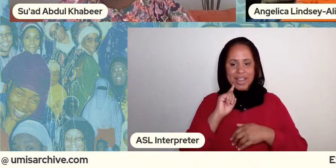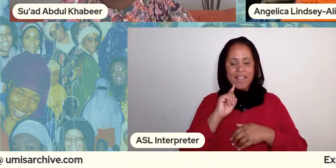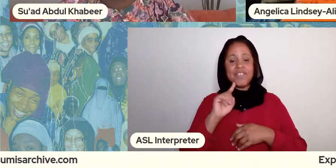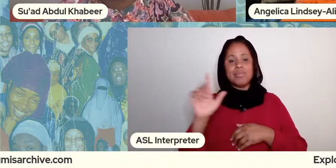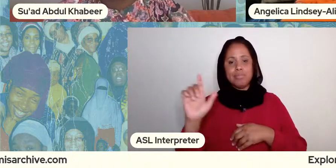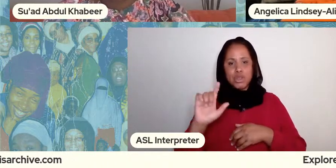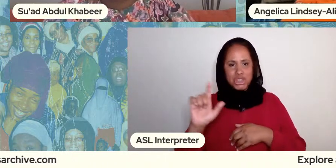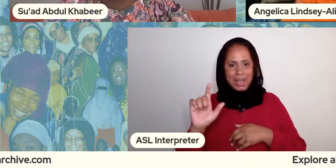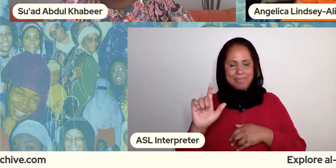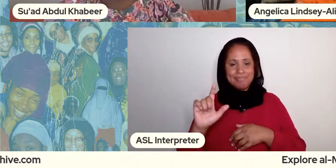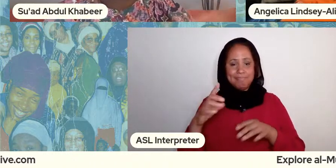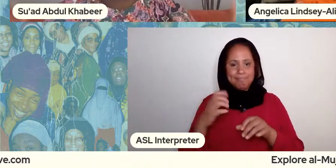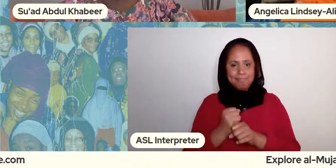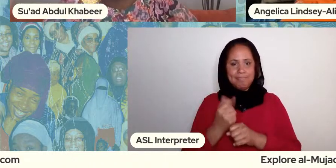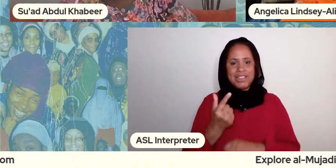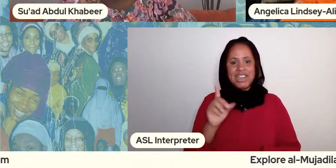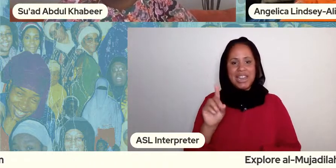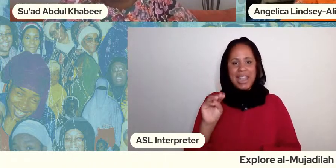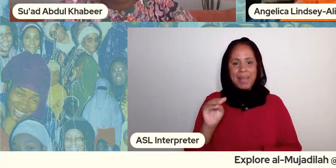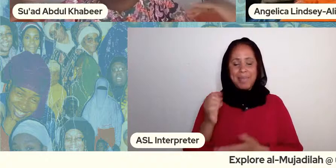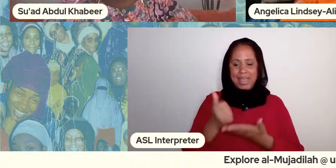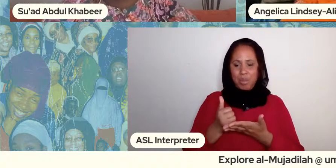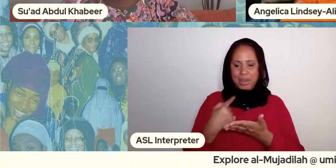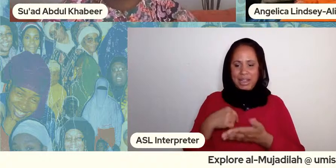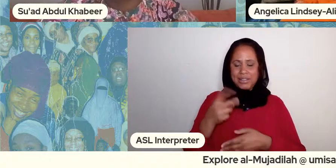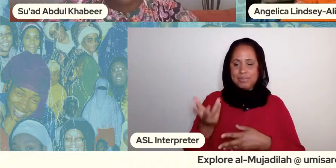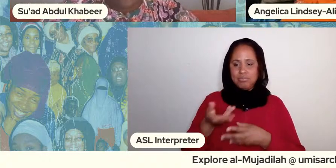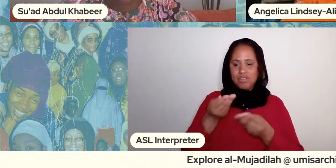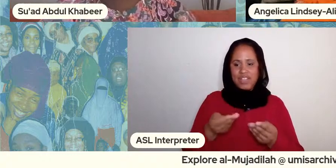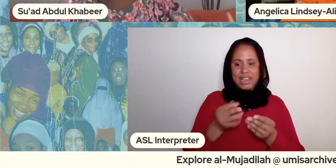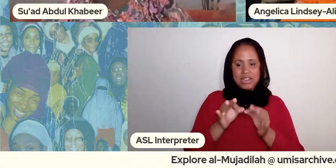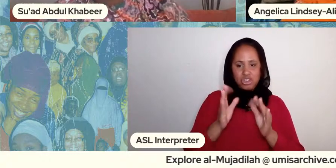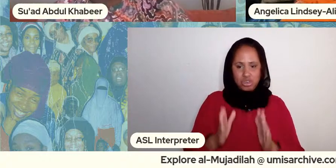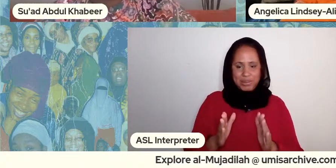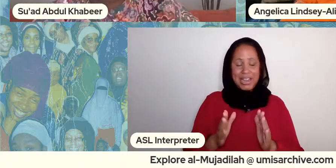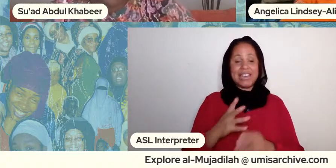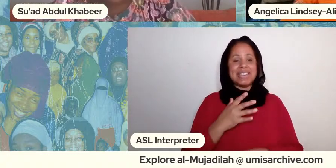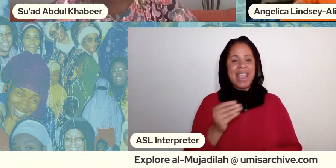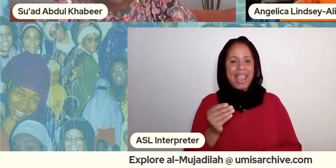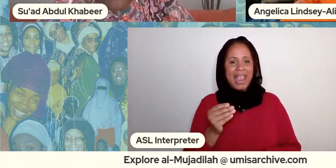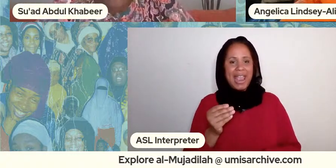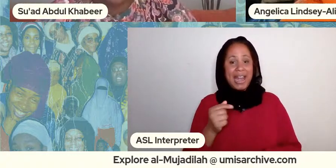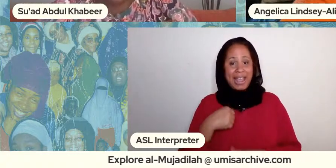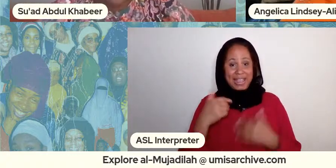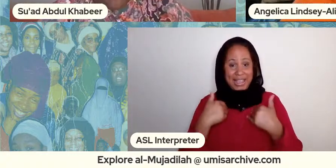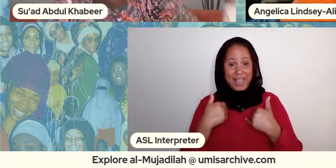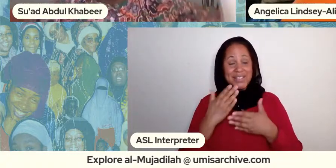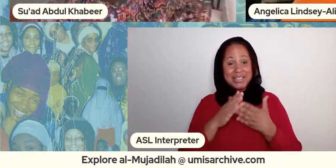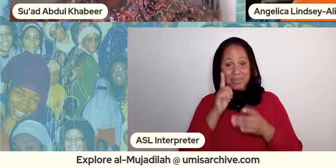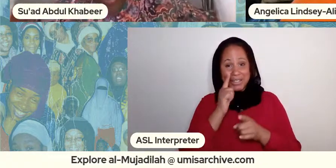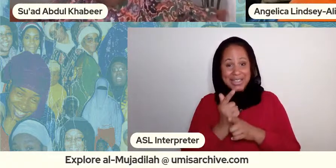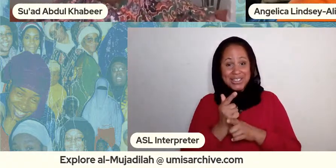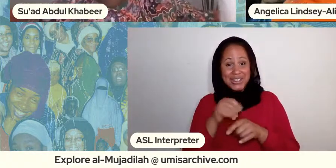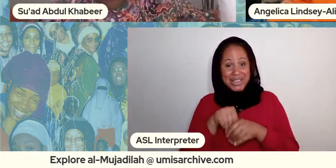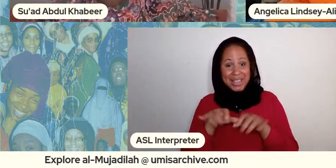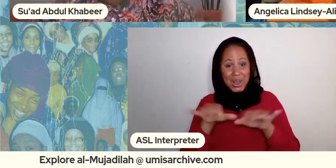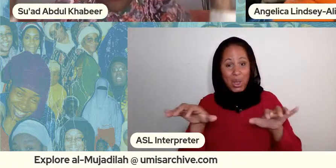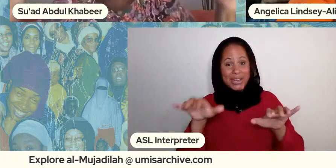just really everyone my sister y'all know this but i have a listening audience so i have some sisters